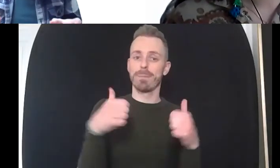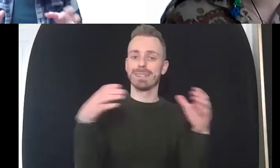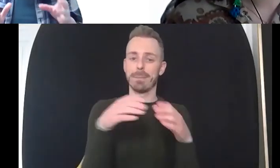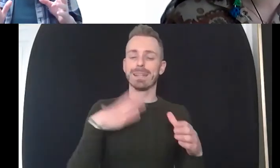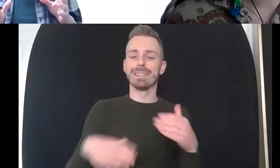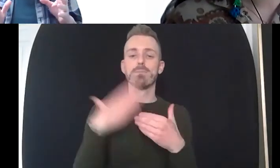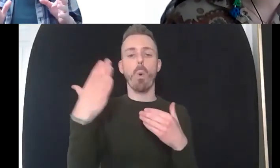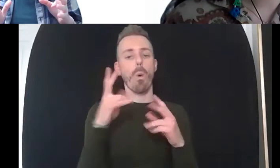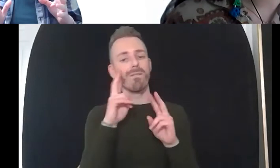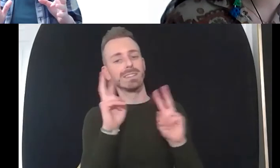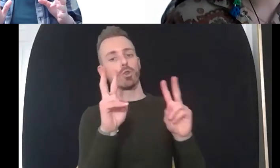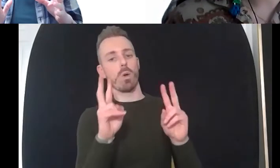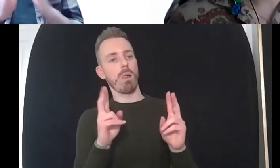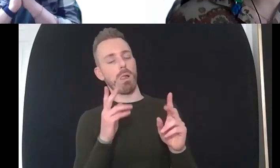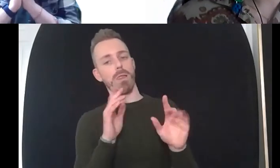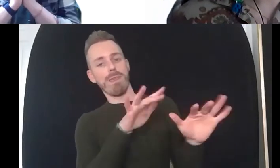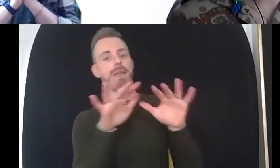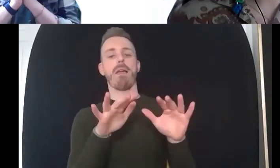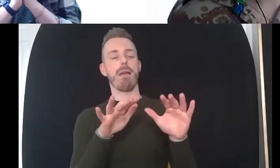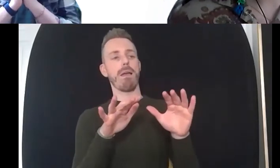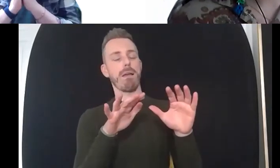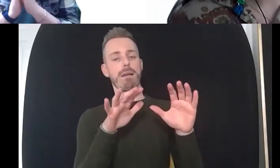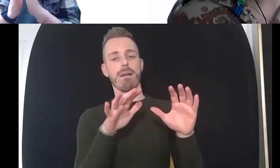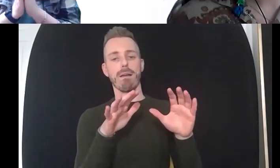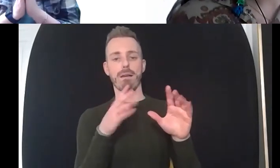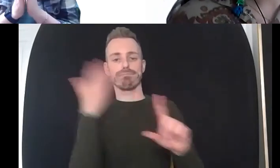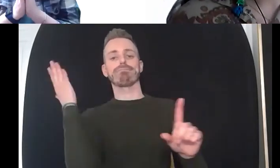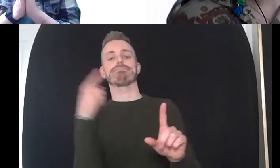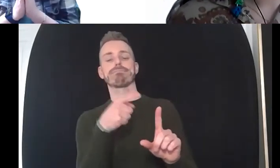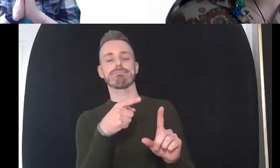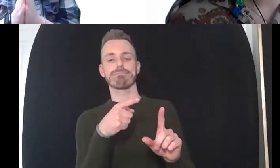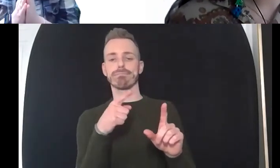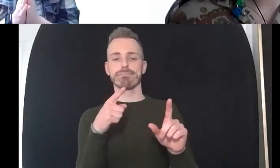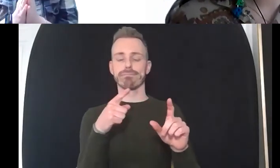i kind of um um i've been around long enough to kind of remember the navajo charter mark